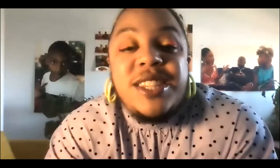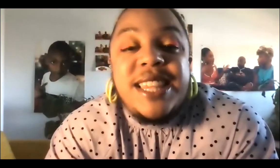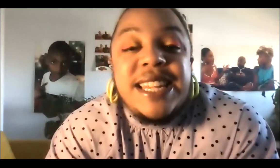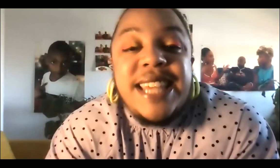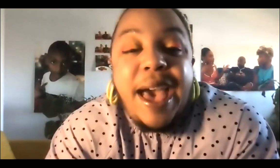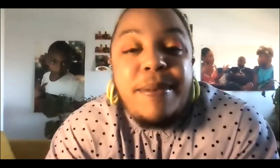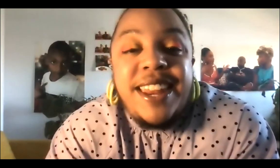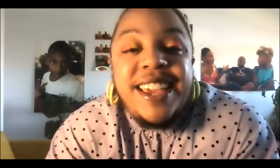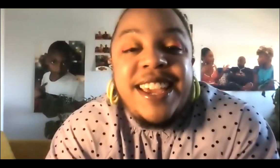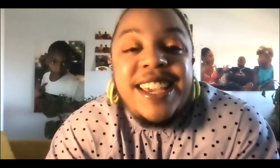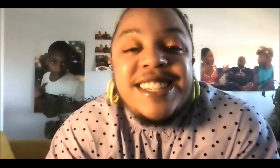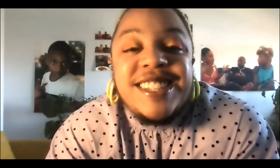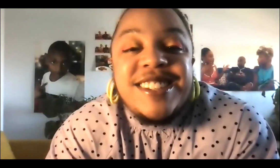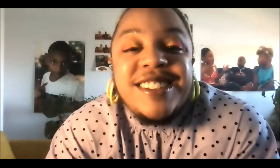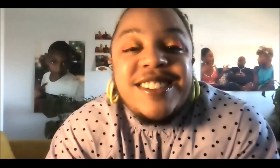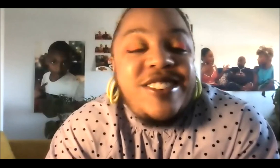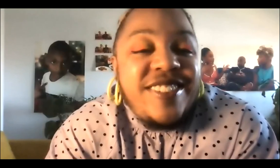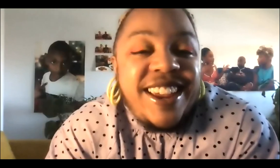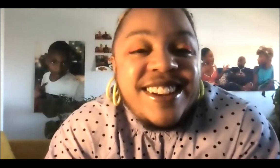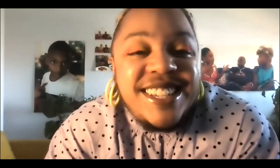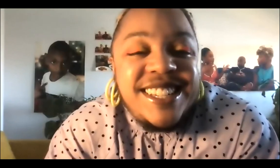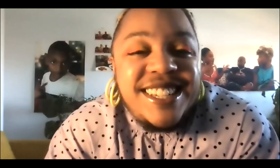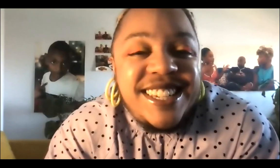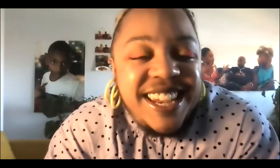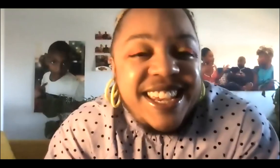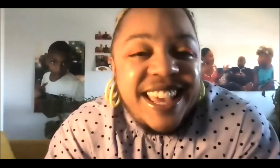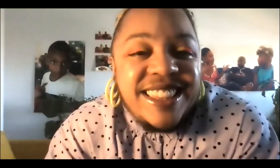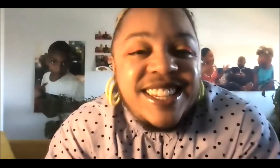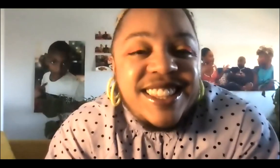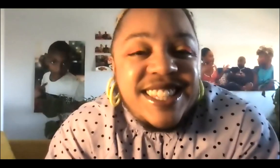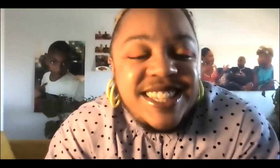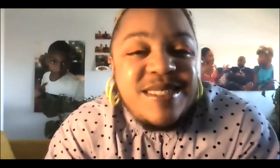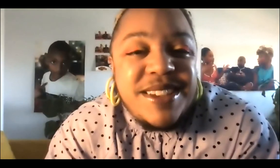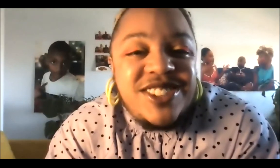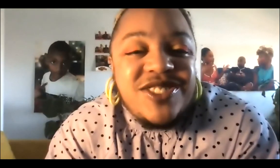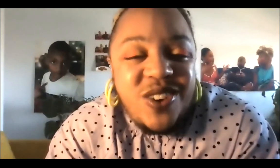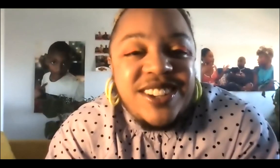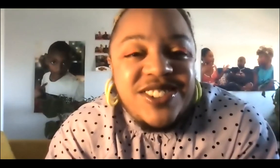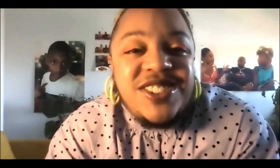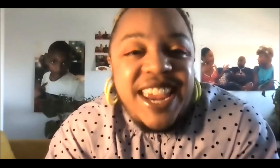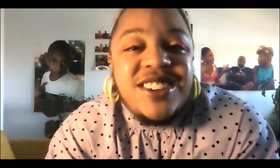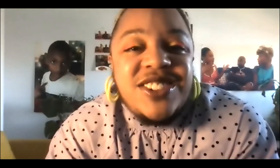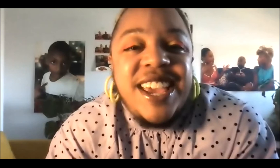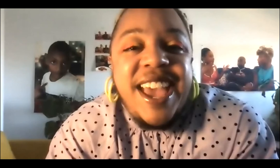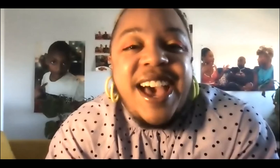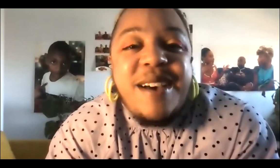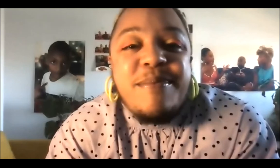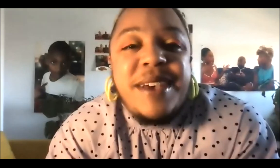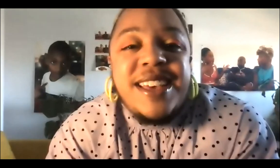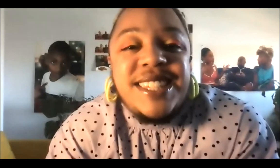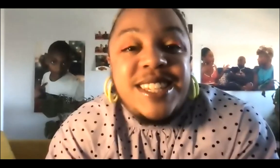that is happening is sort of a guarantee, like, the system is going to change,